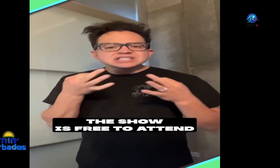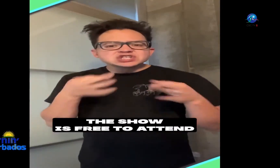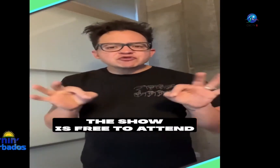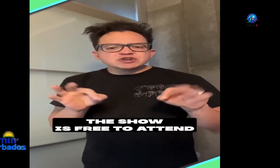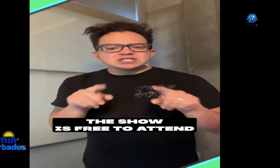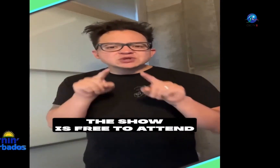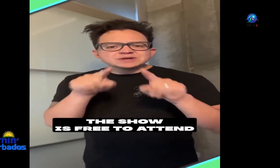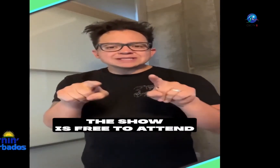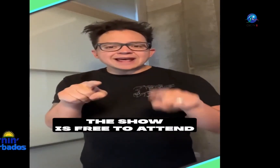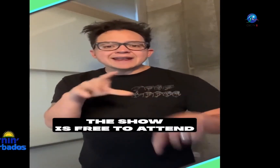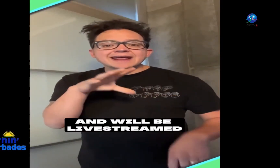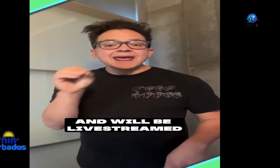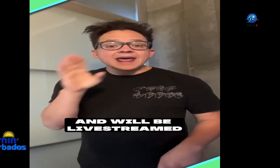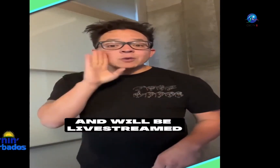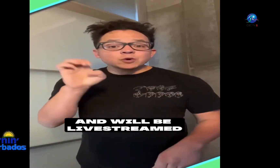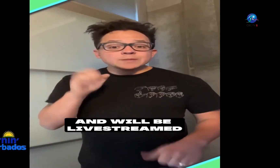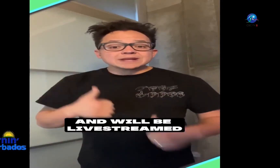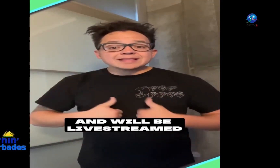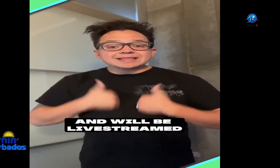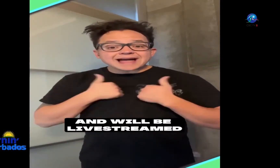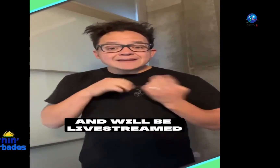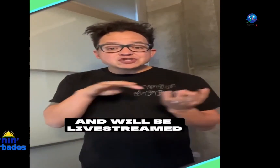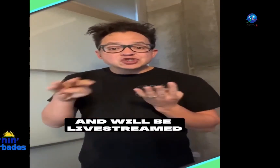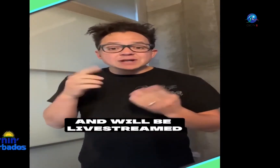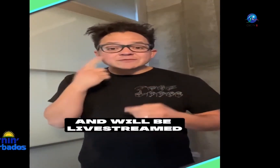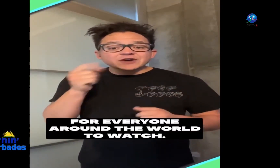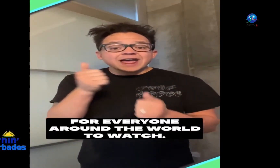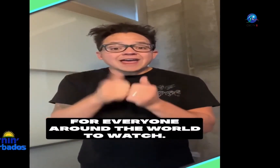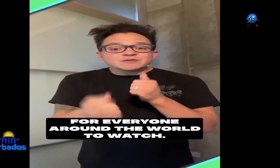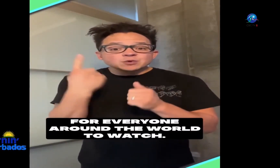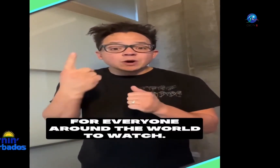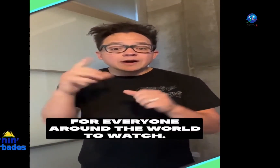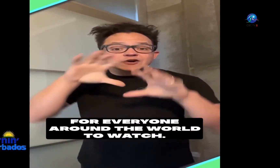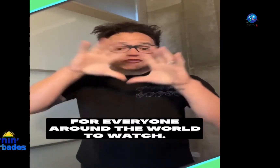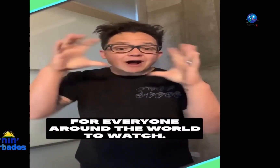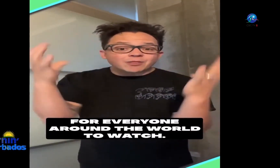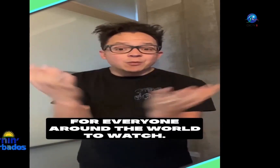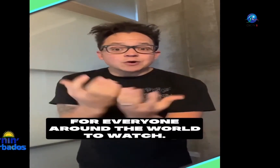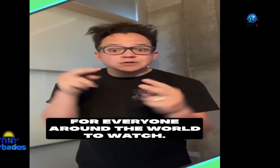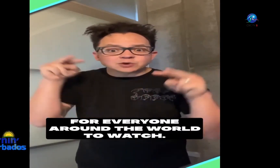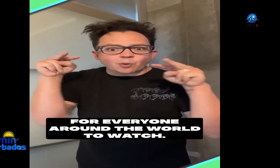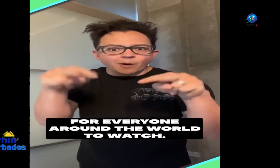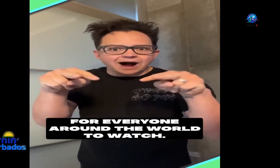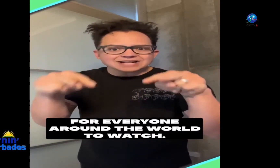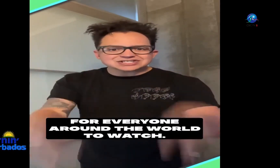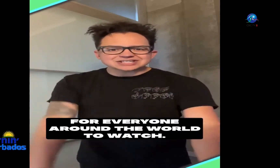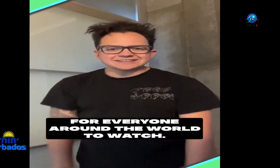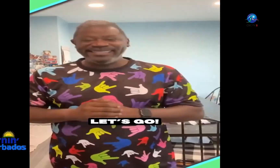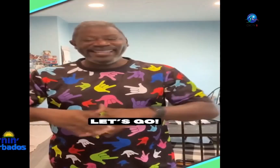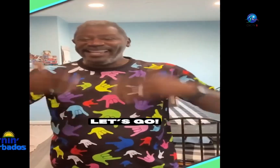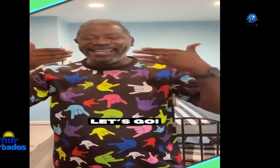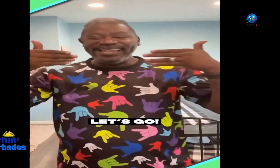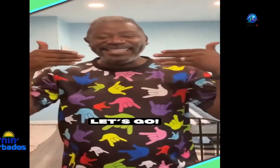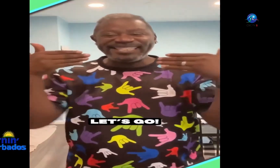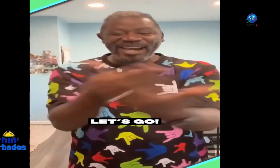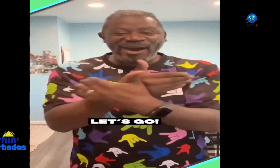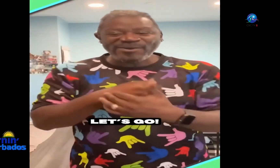is free to attend and we'll be live stream for everyone around the world to watch let's